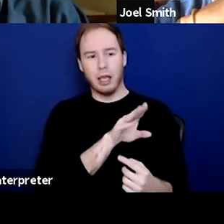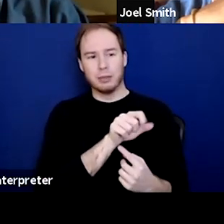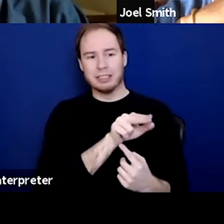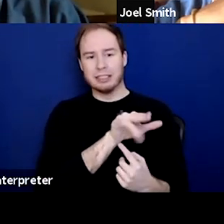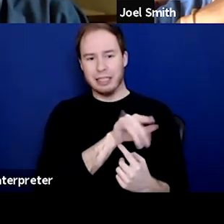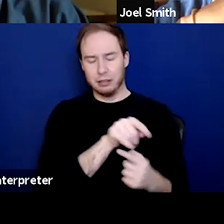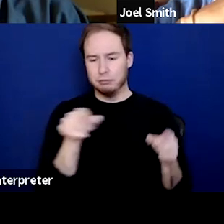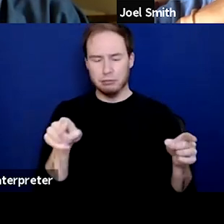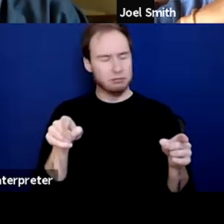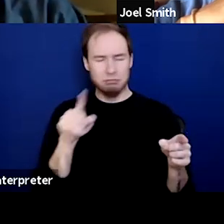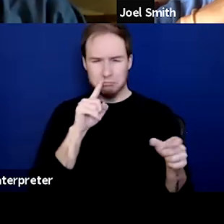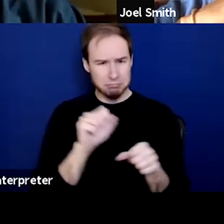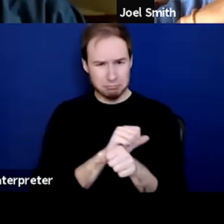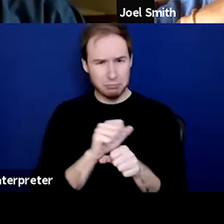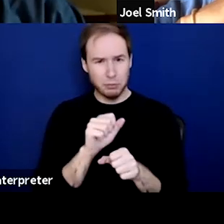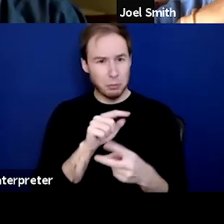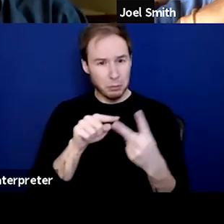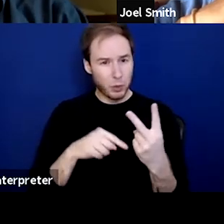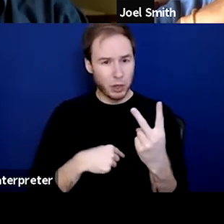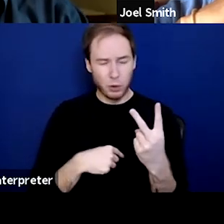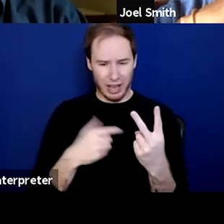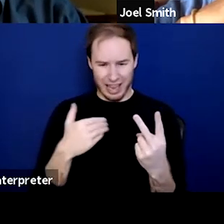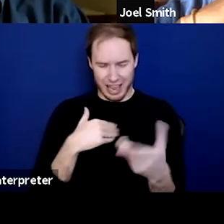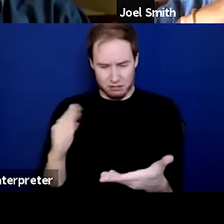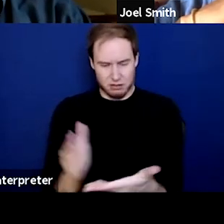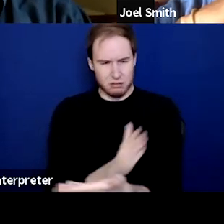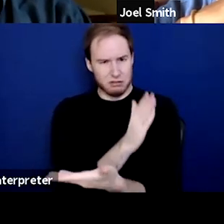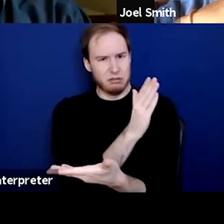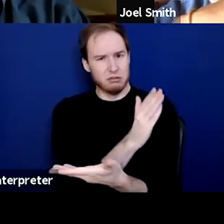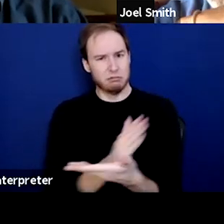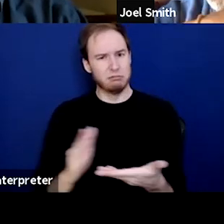And if part of the challenge that we've had